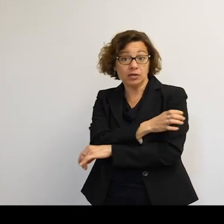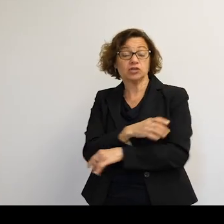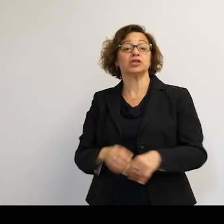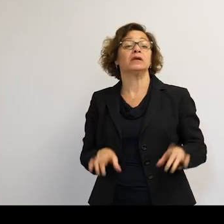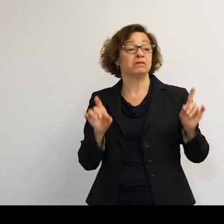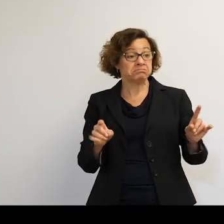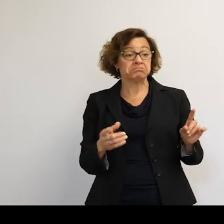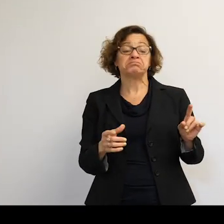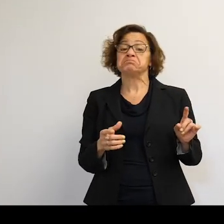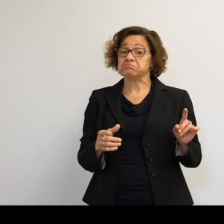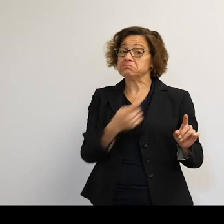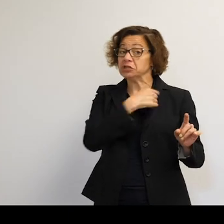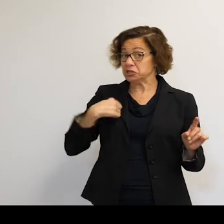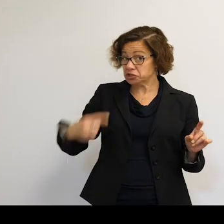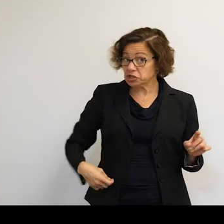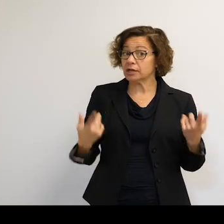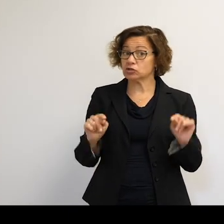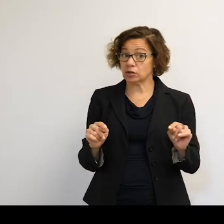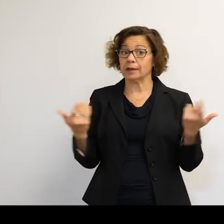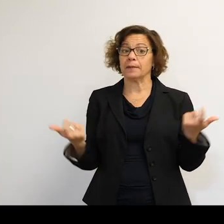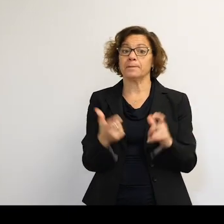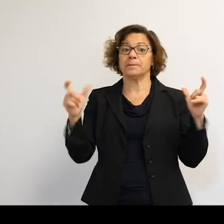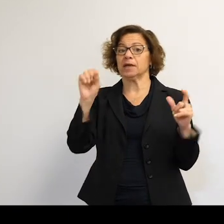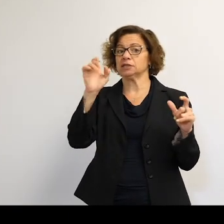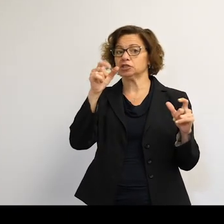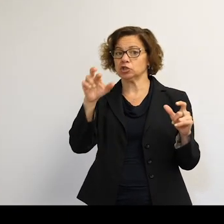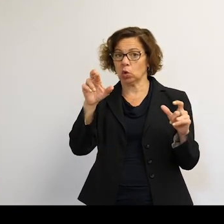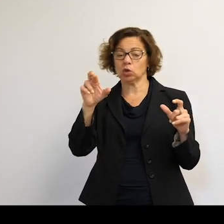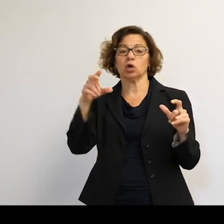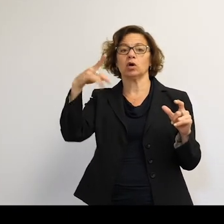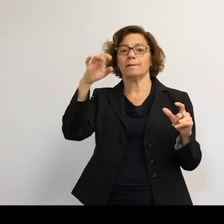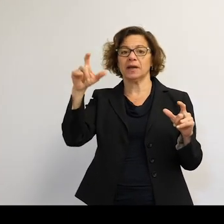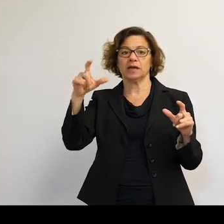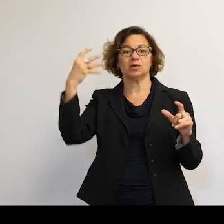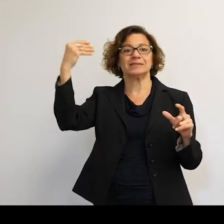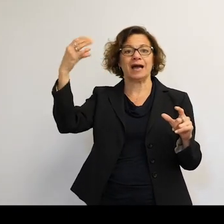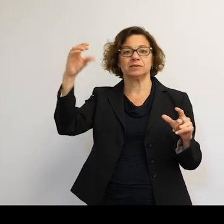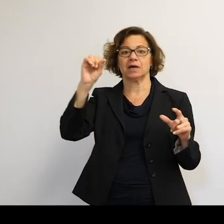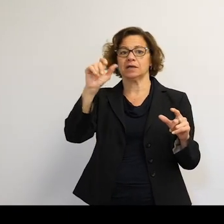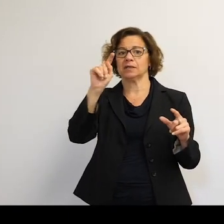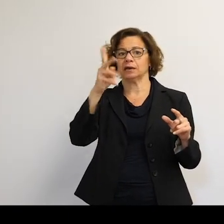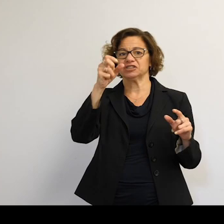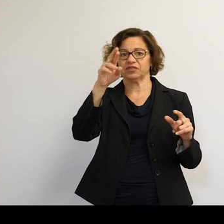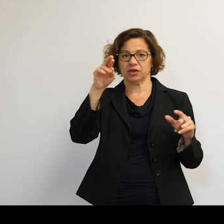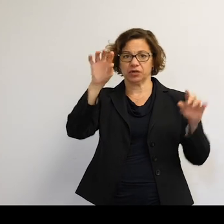And the idea is to put large solar panels outside of the atmosphere, then collect a lot more energy, and then beam that down in a very tight beam down